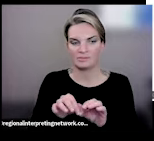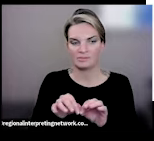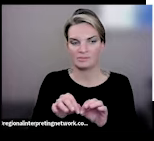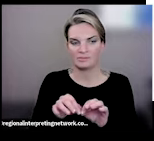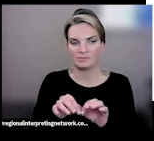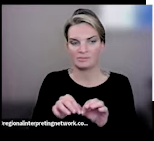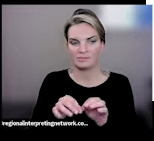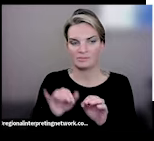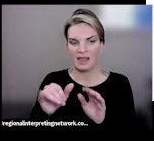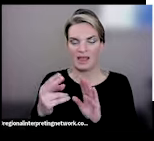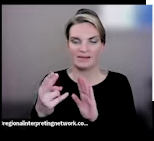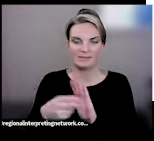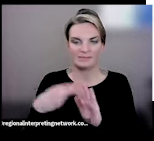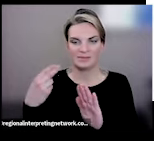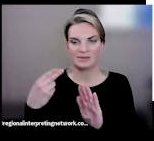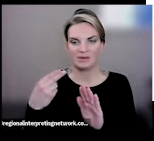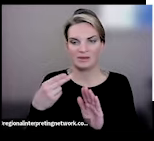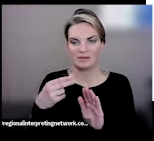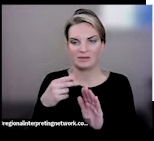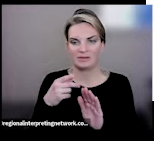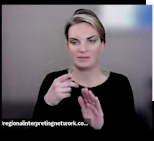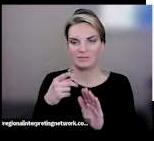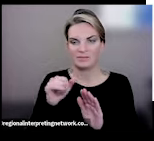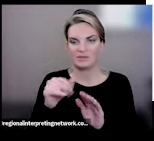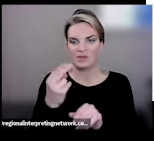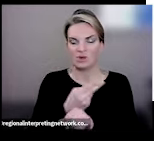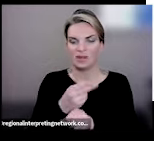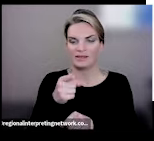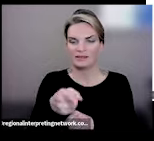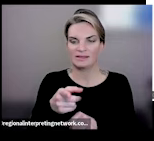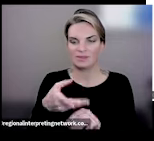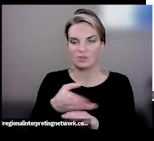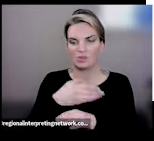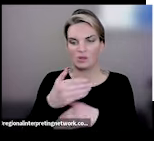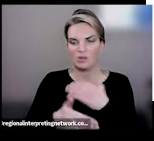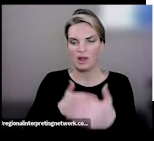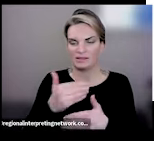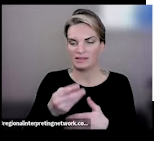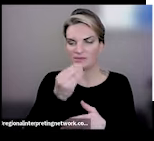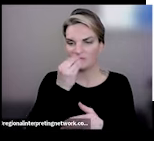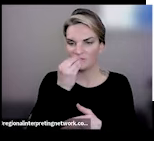stigma of utilizing some of these processed foods, these pre-cut items, these things